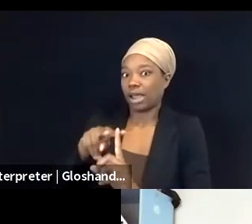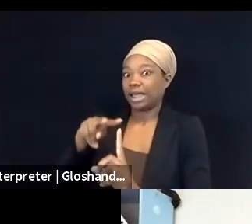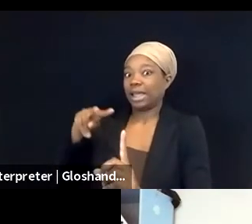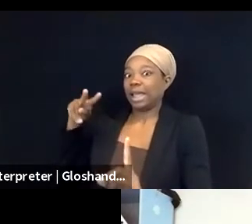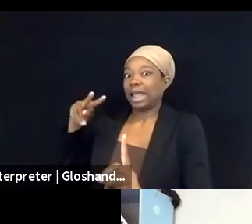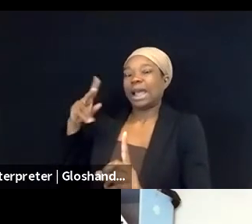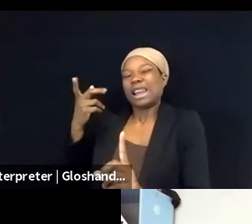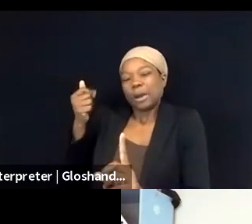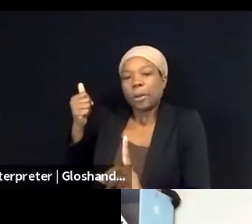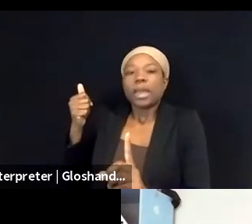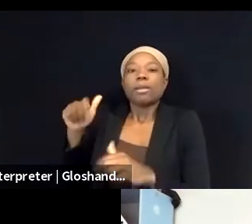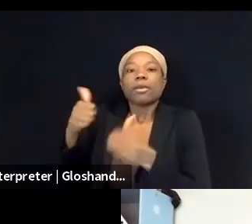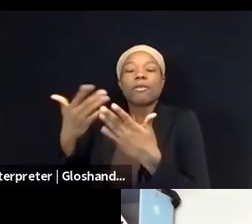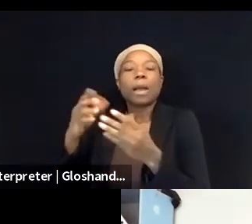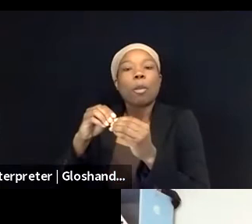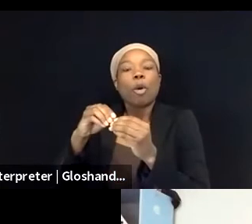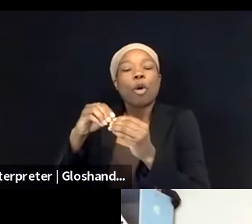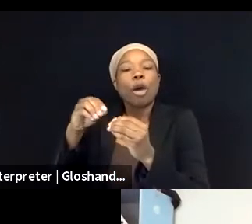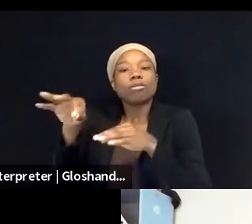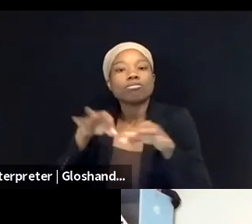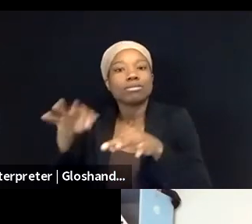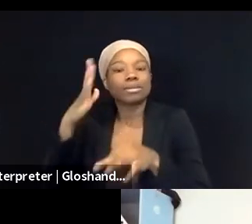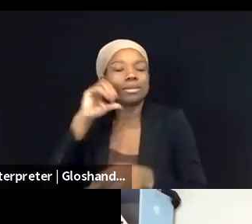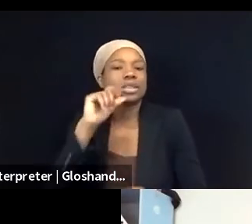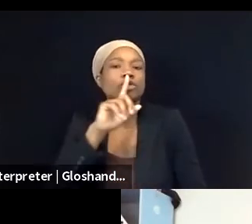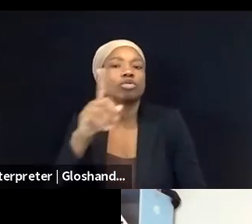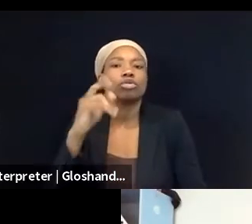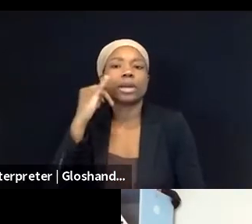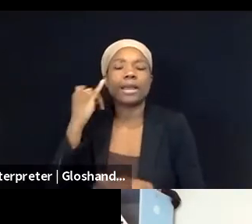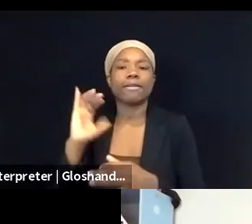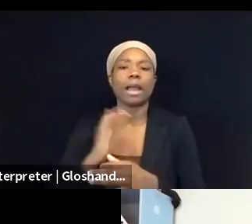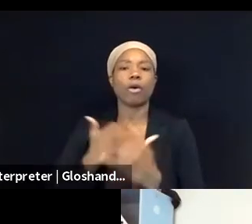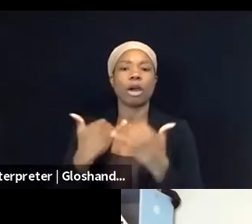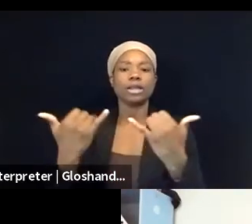in the audience have around this just general situation on the ground in Palestine,